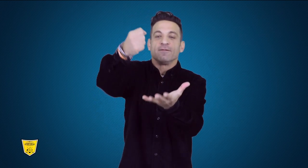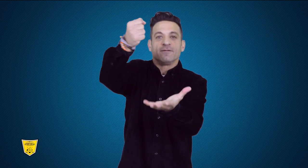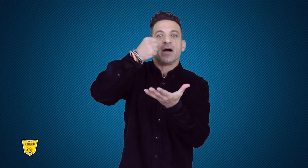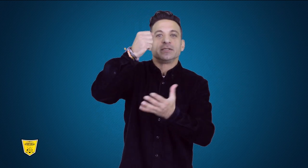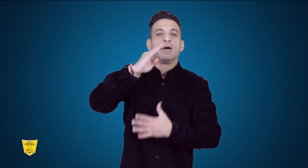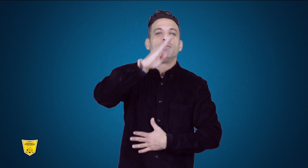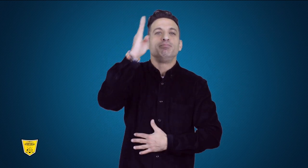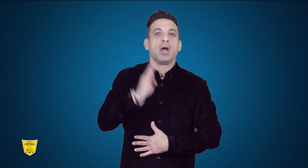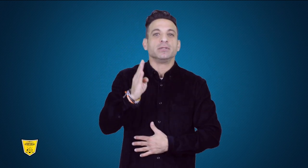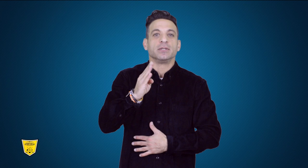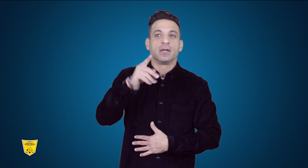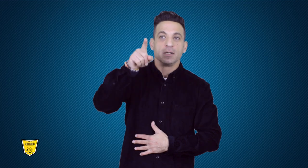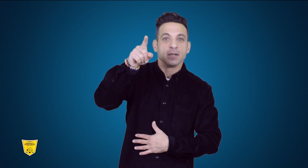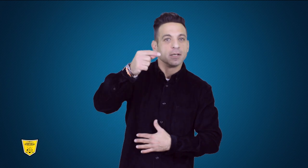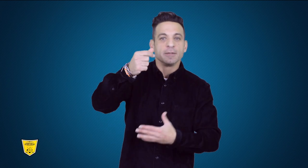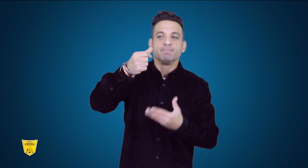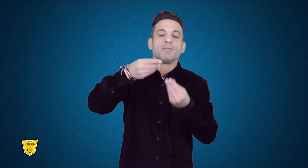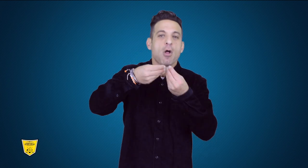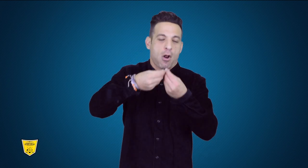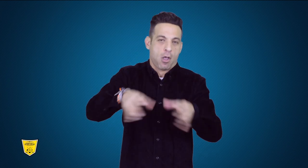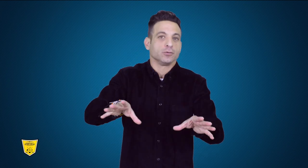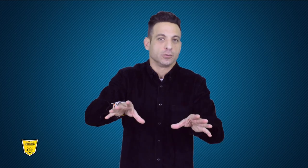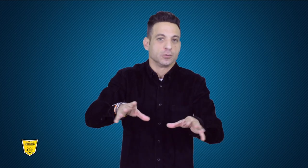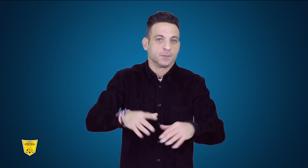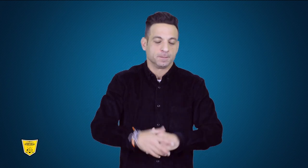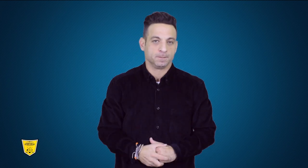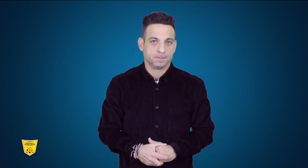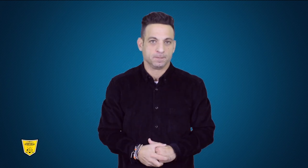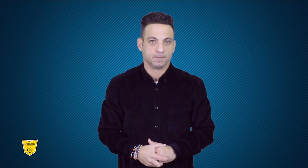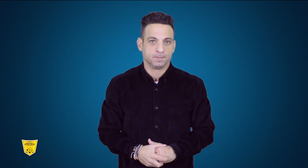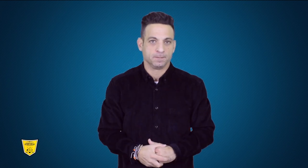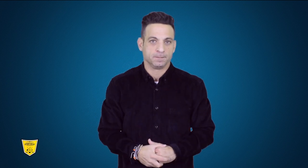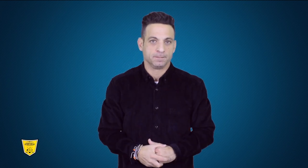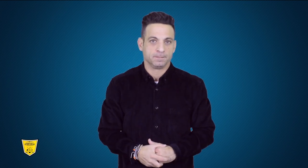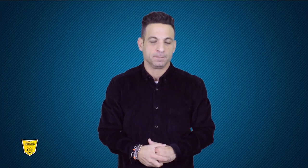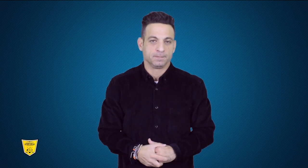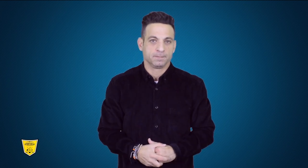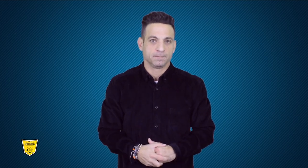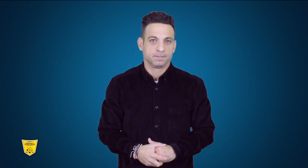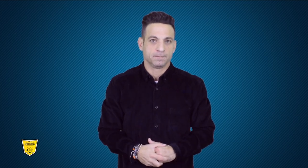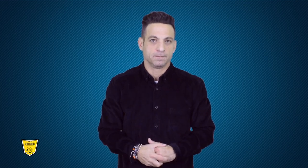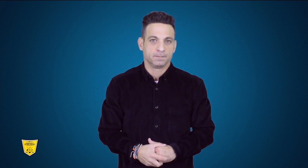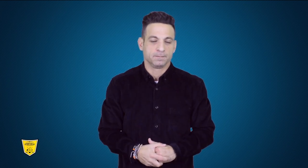from the Brazilian federal government. The Organising Committee